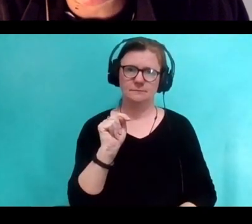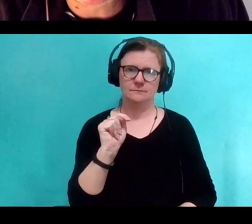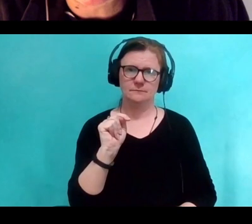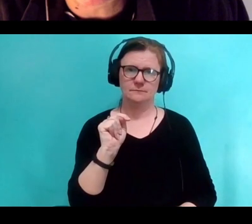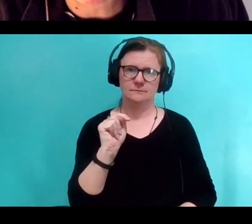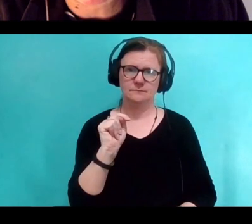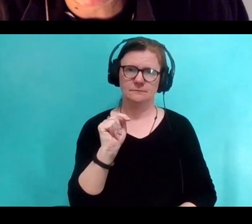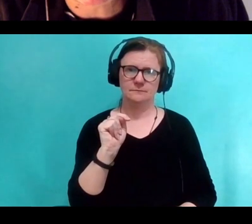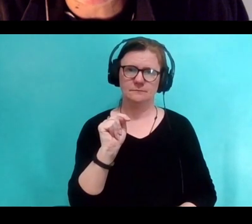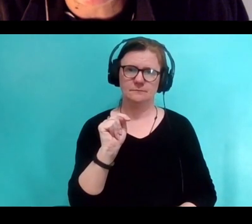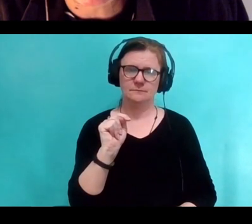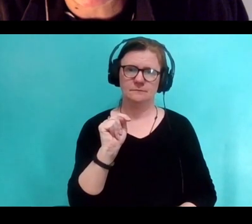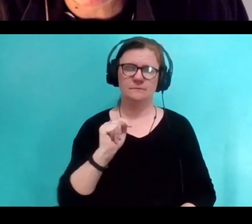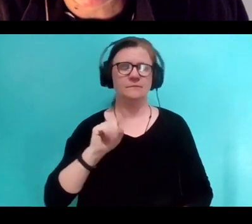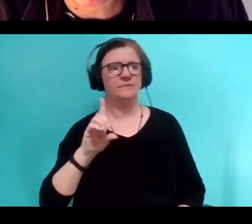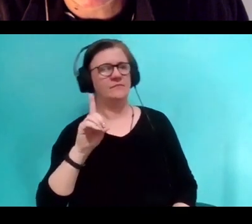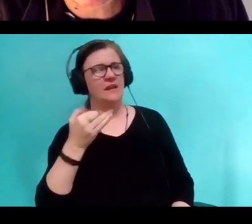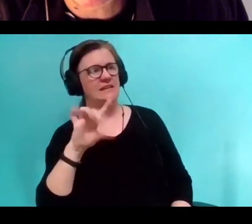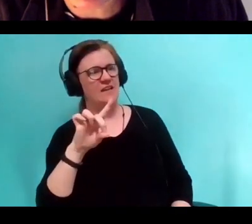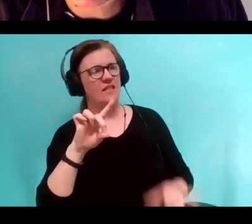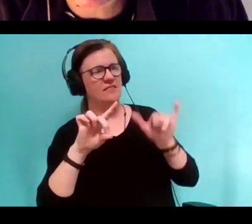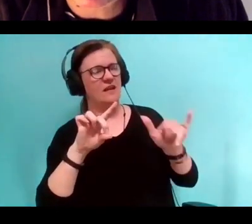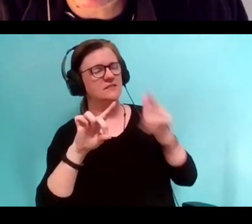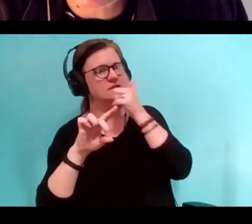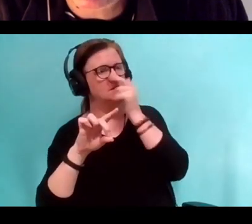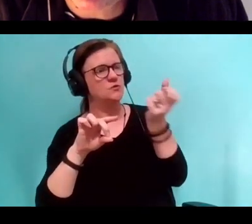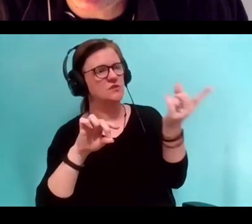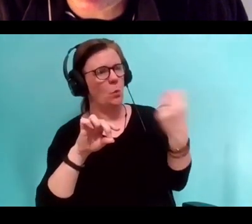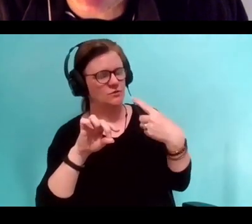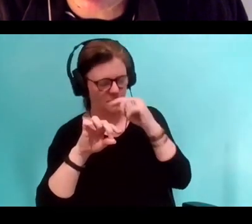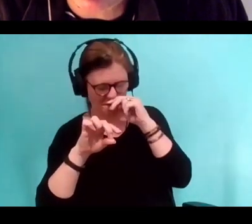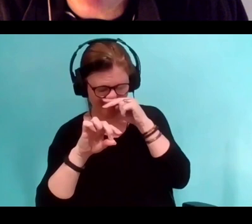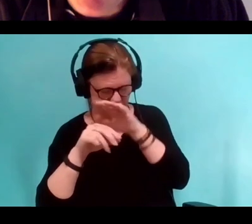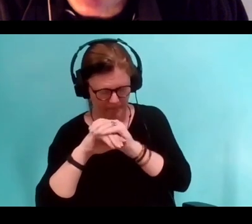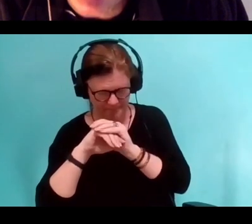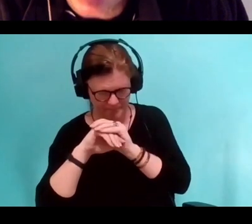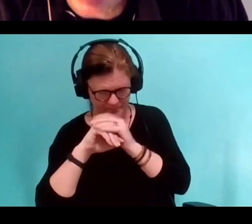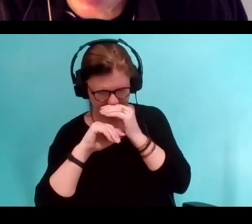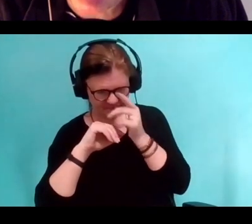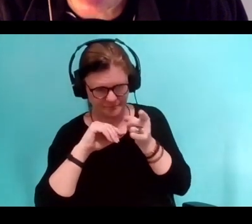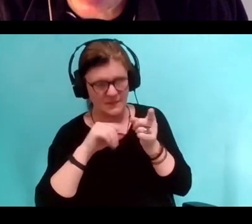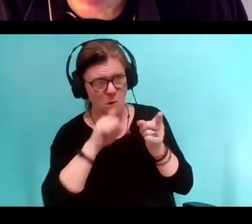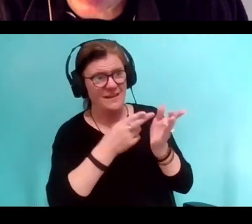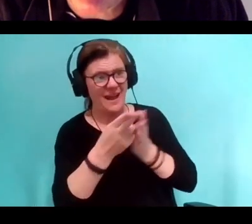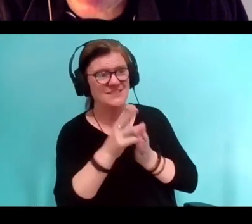He posed an extraordinary question. And I think you just gave an answer, is it correct?